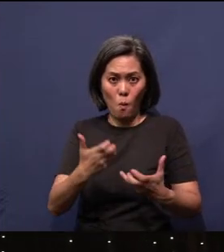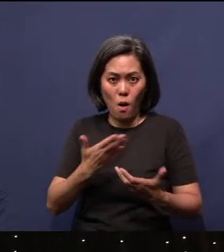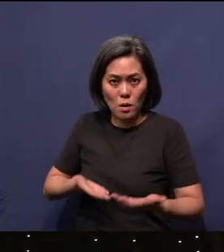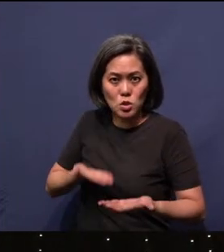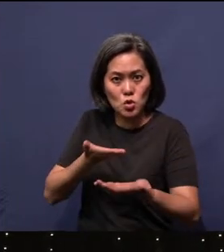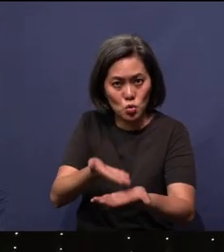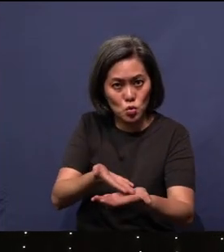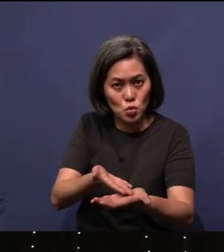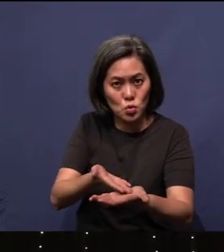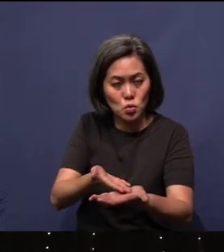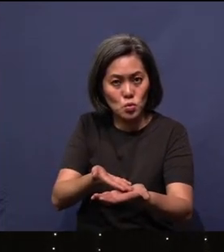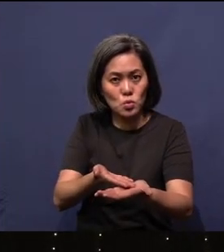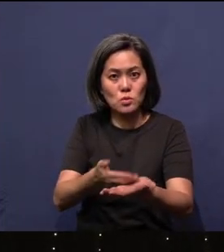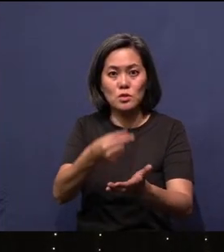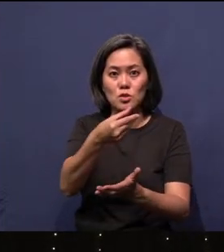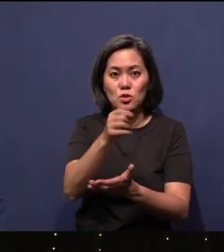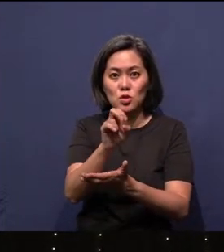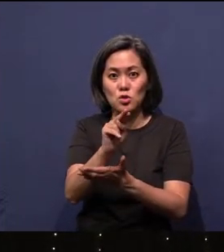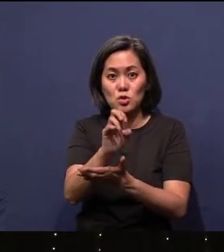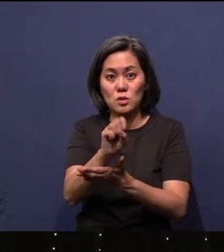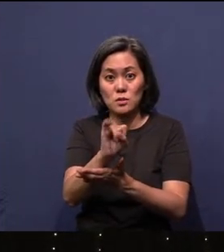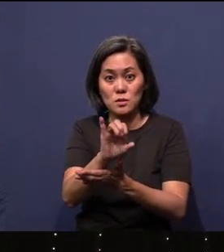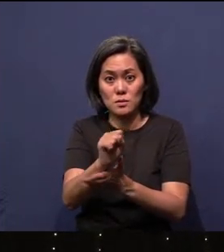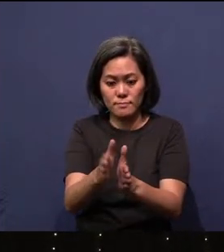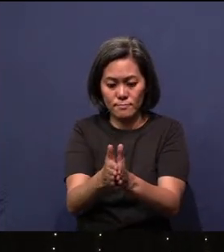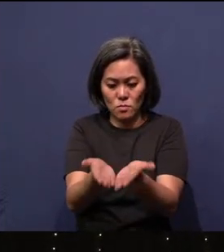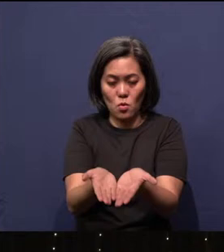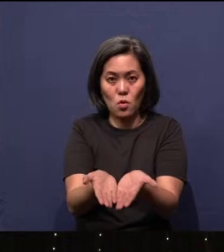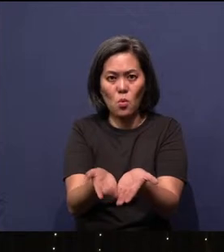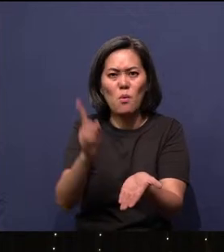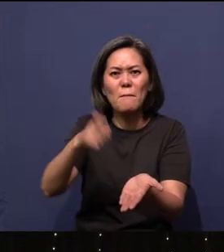book of Genesis. We need to go back to the start line.